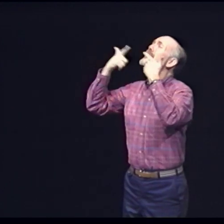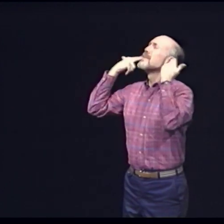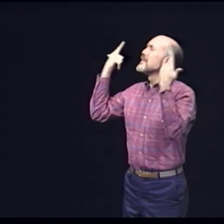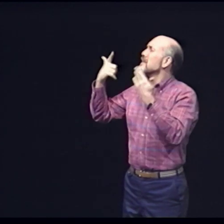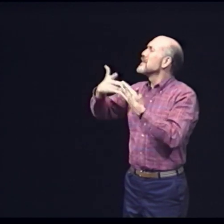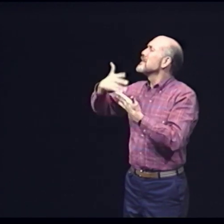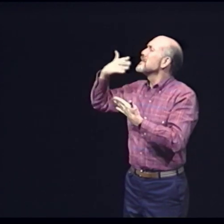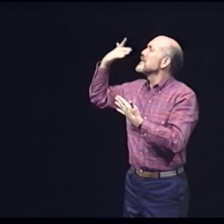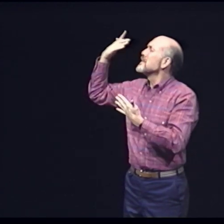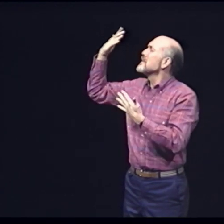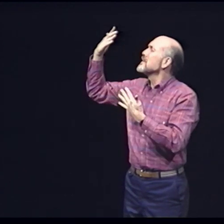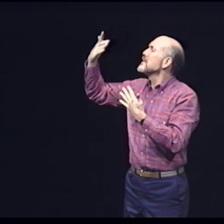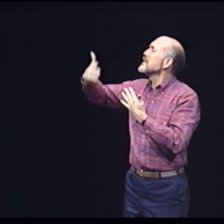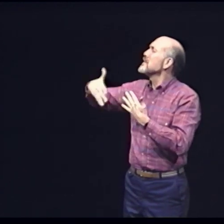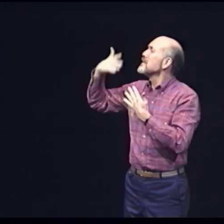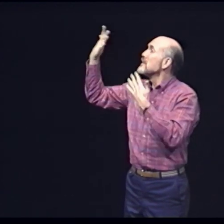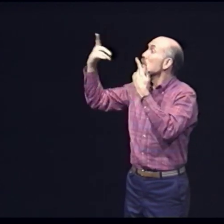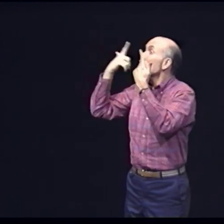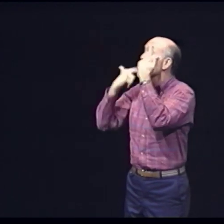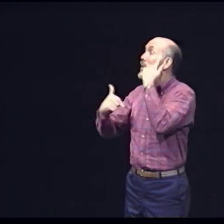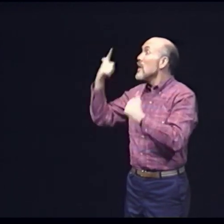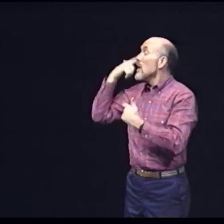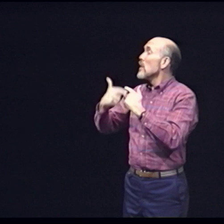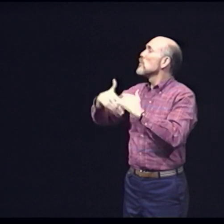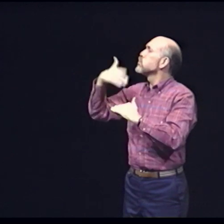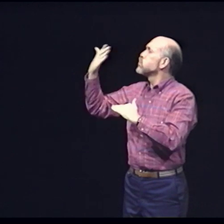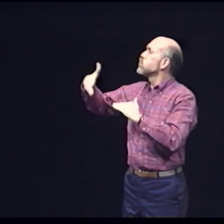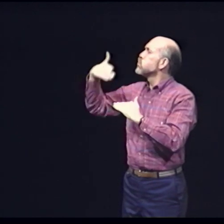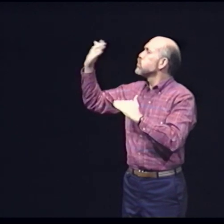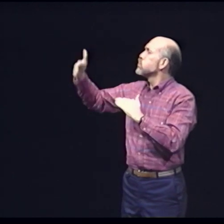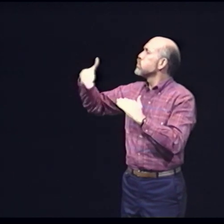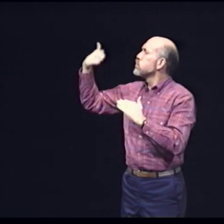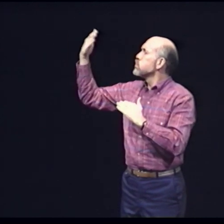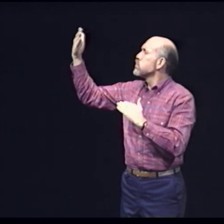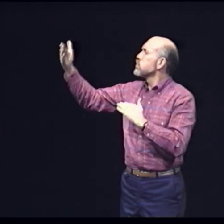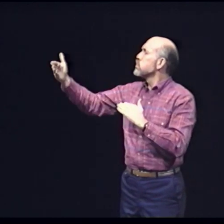Laugh seldom, if ever Cry at times